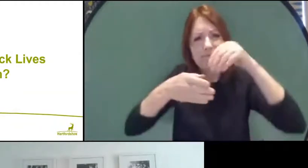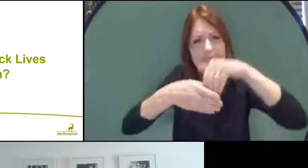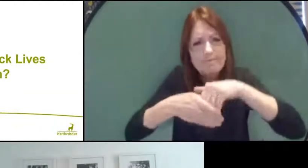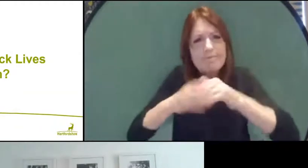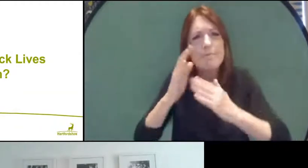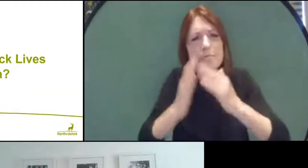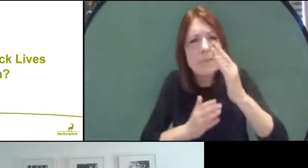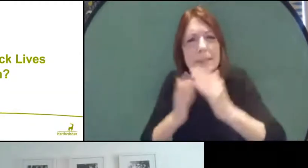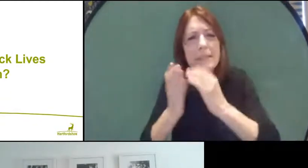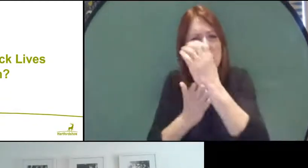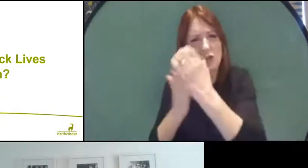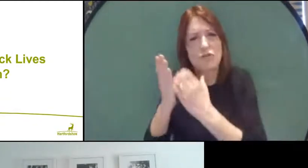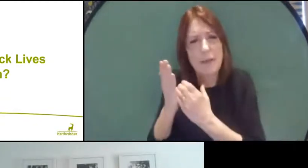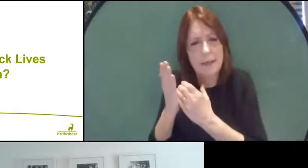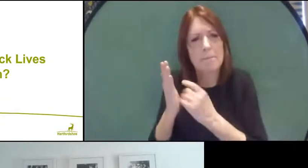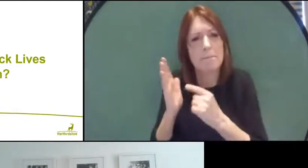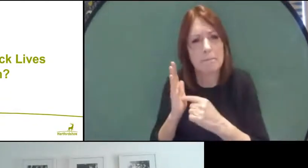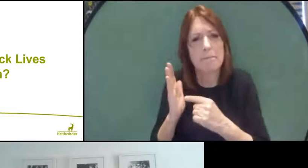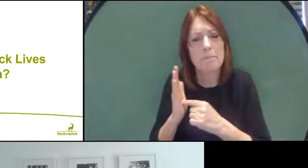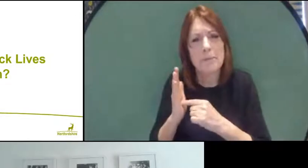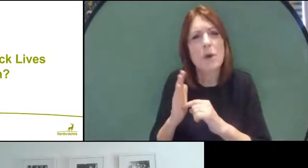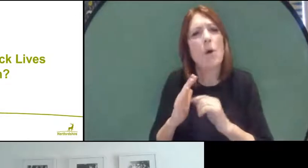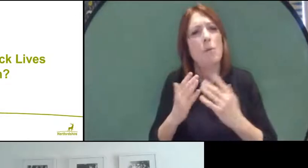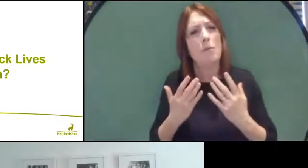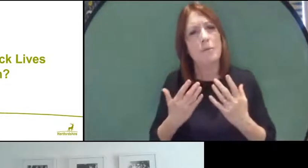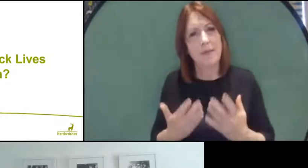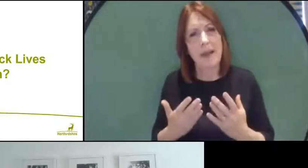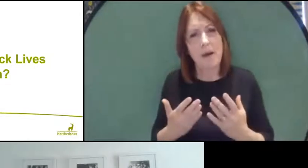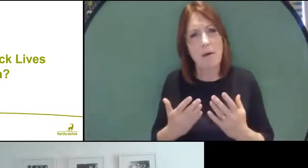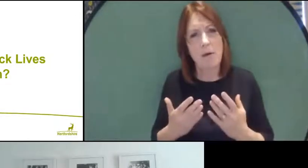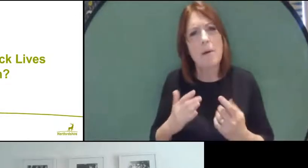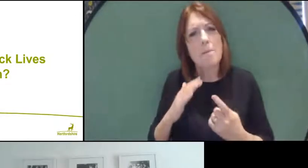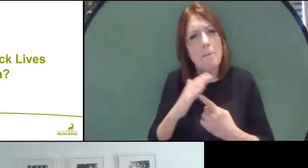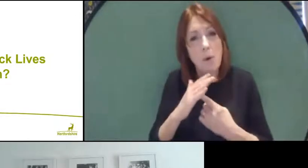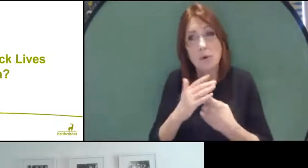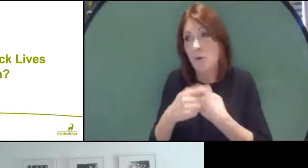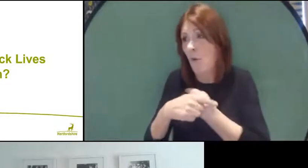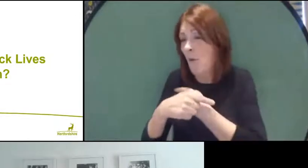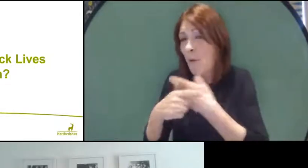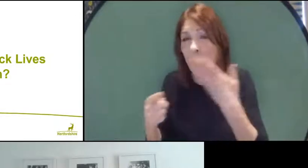So what's really important is that schools are looking at their curriculum, that they're actually